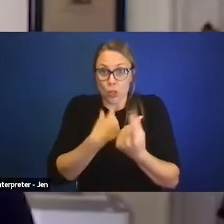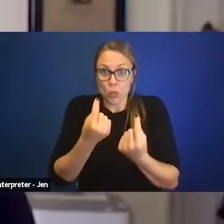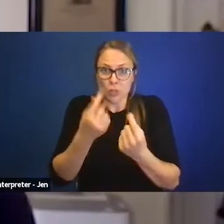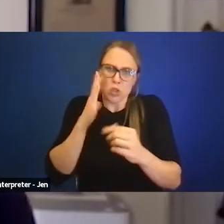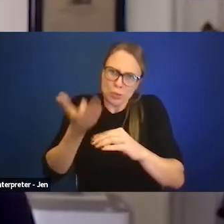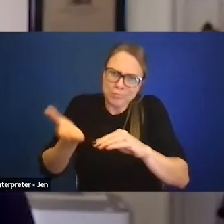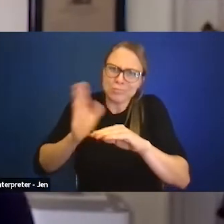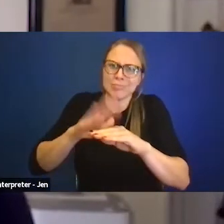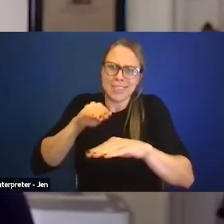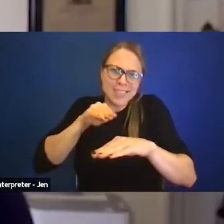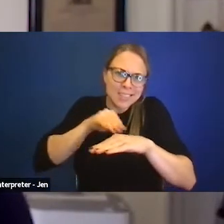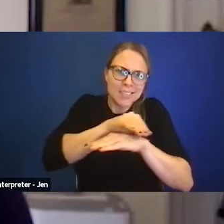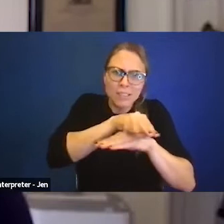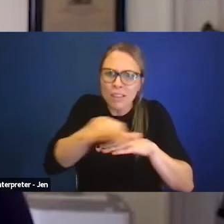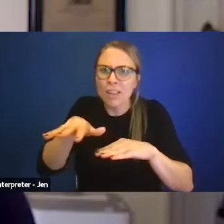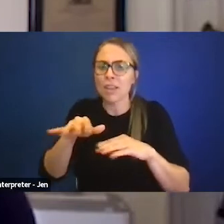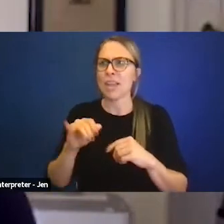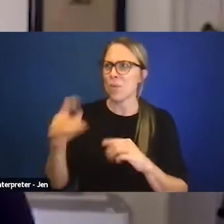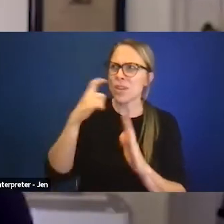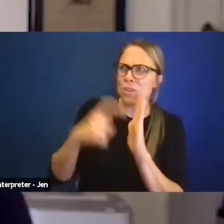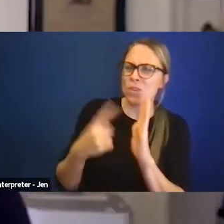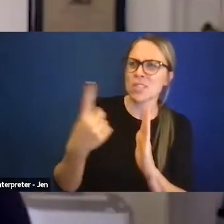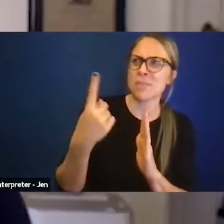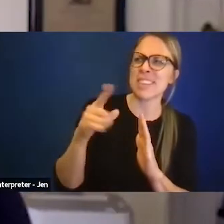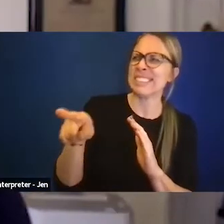on making changes when we see things that aren't happening,